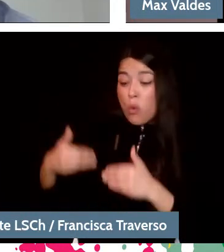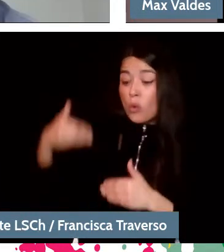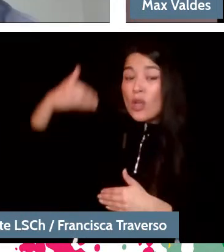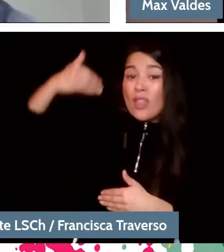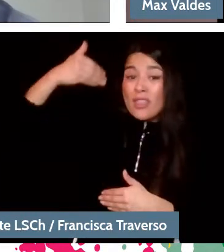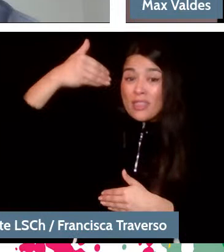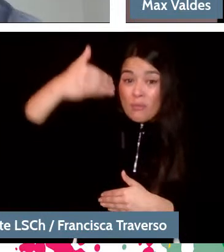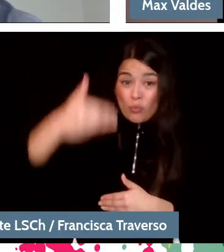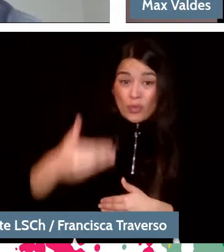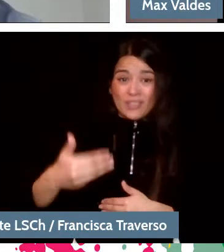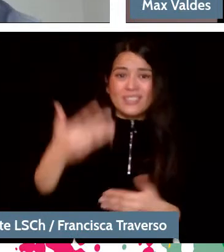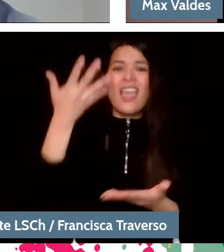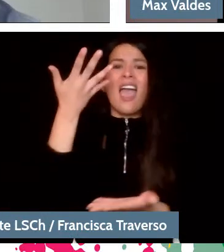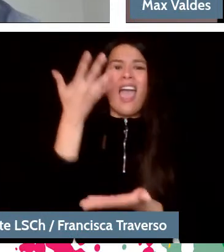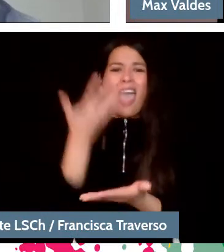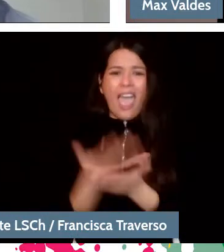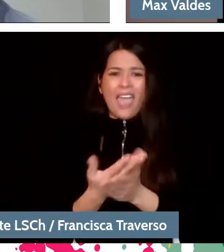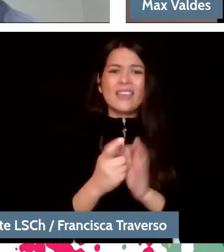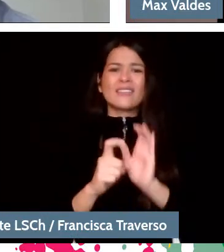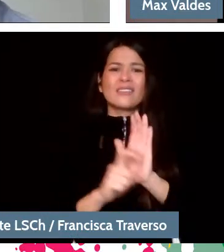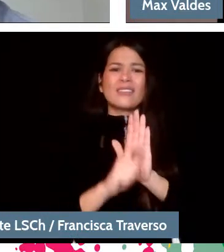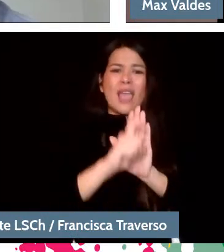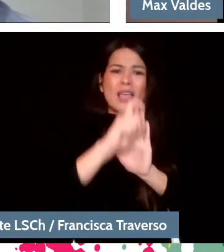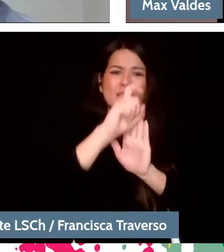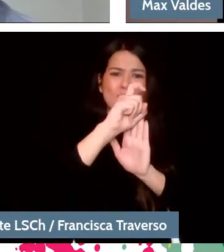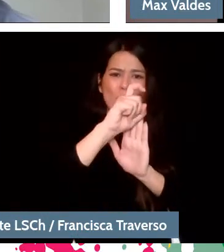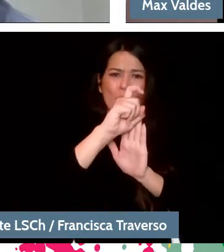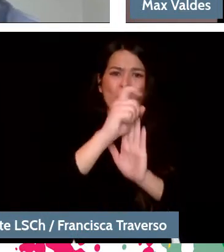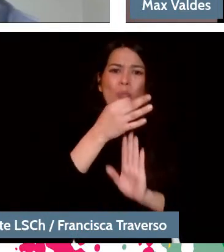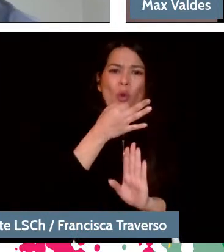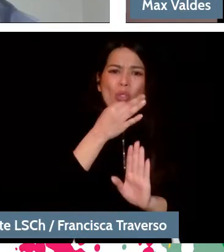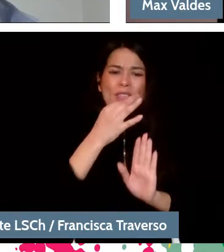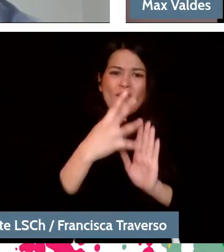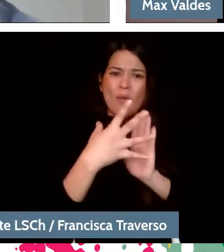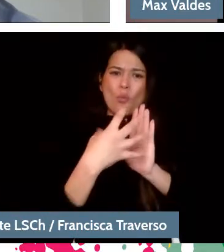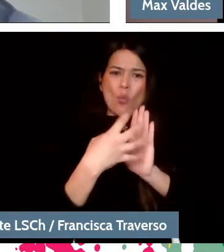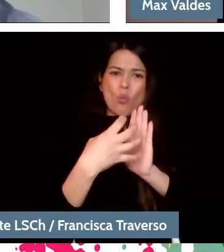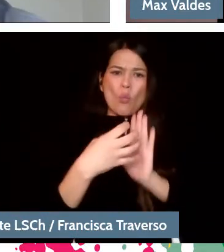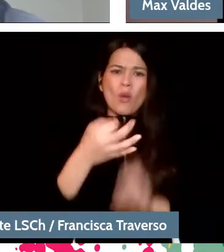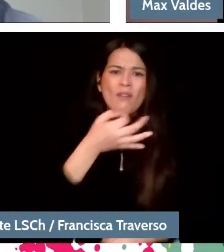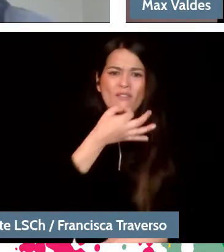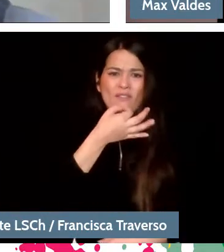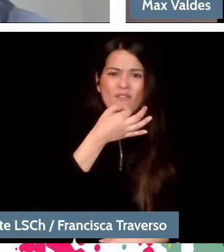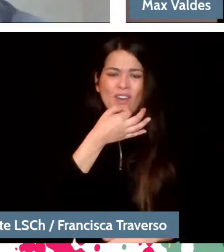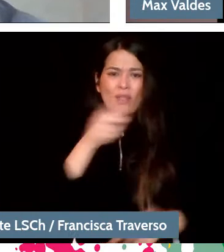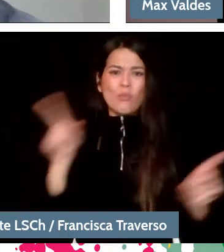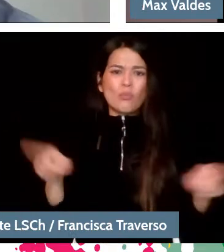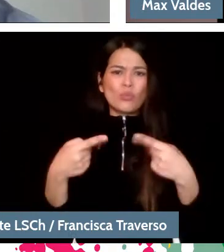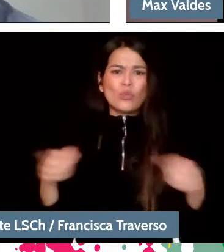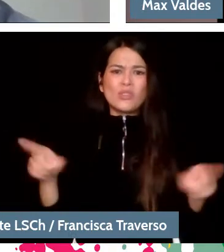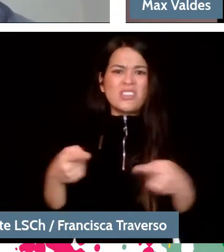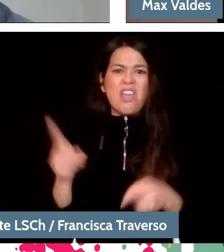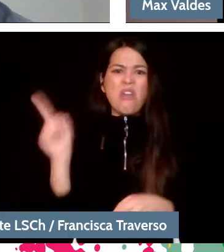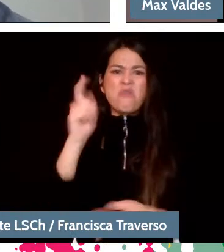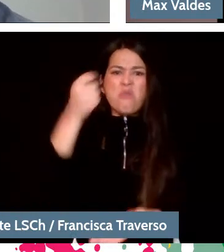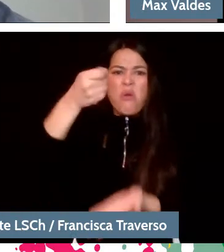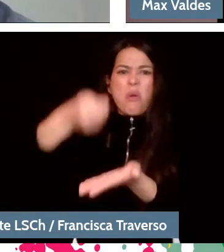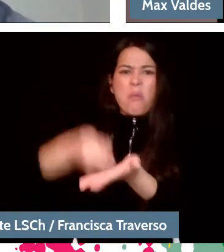there is a world of Spotify, YouTube that seems to be like you don't even have to go buy CDs anymore, like an overabundance of everything you can listen to.